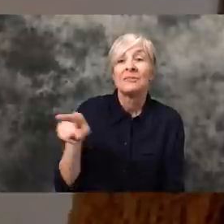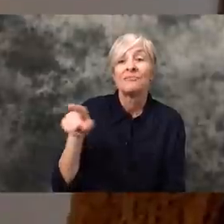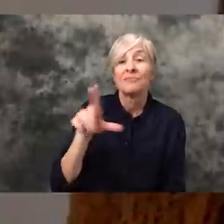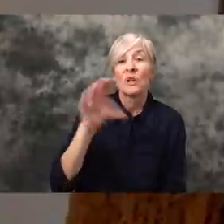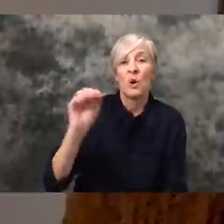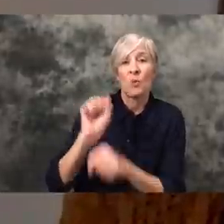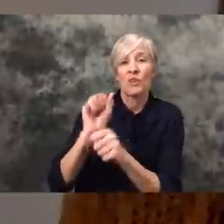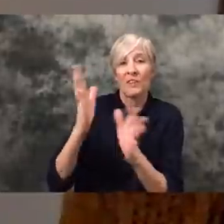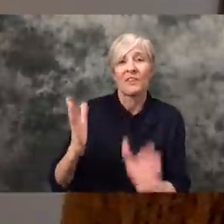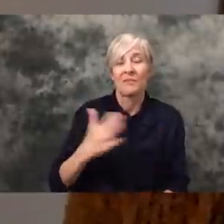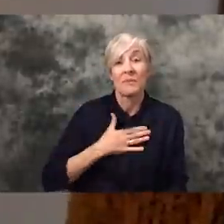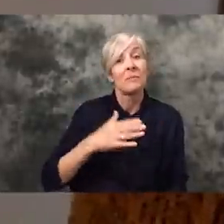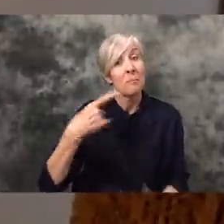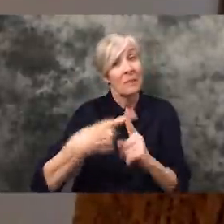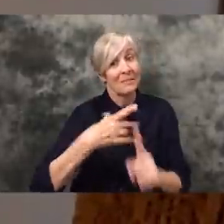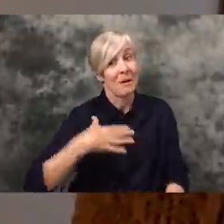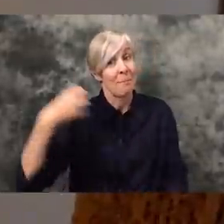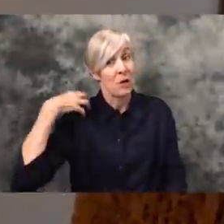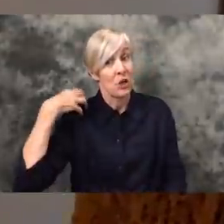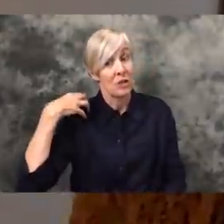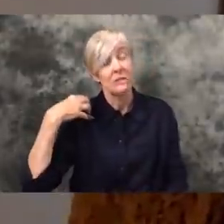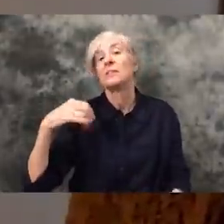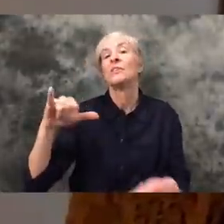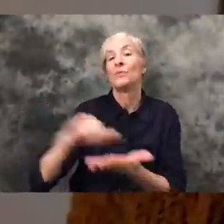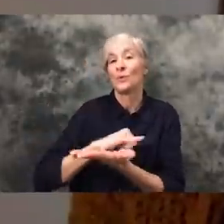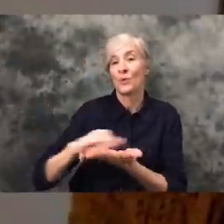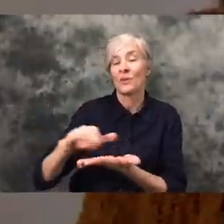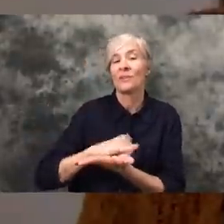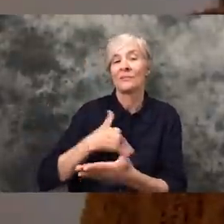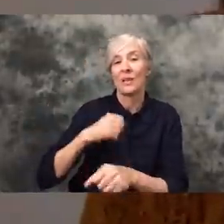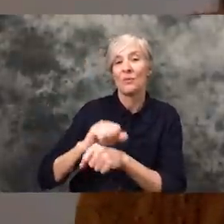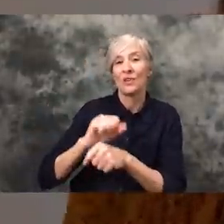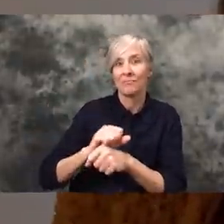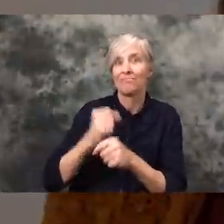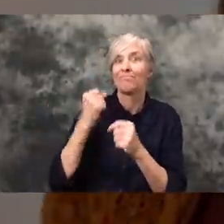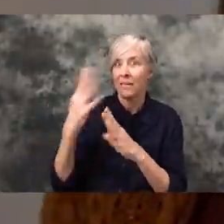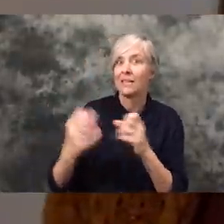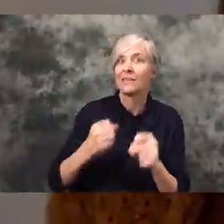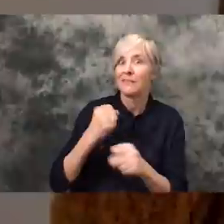co-worker and a boss to me, in New York, when I lived there for all those years